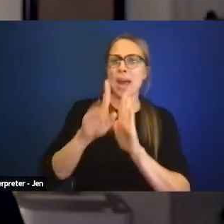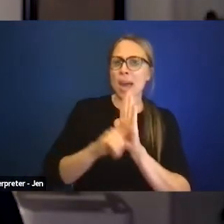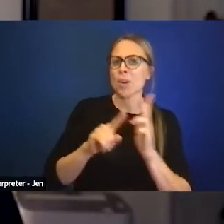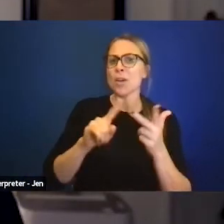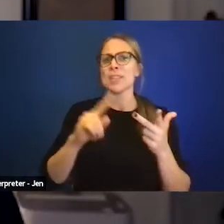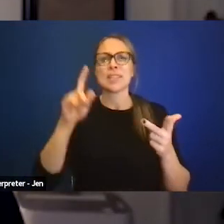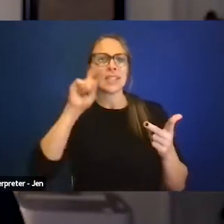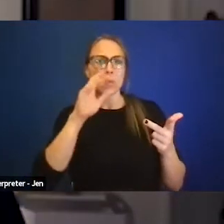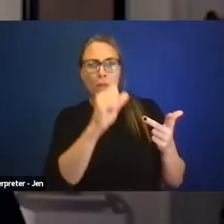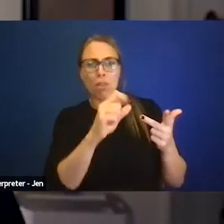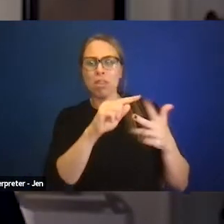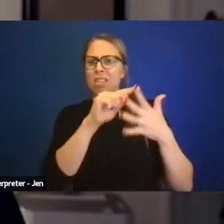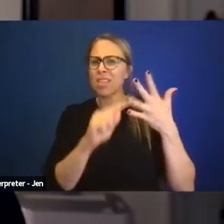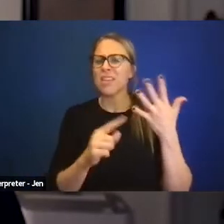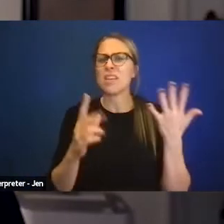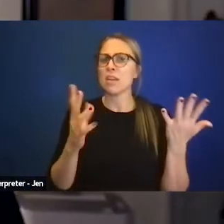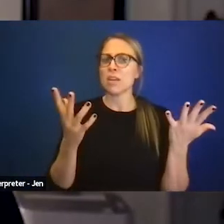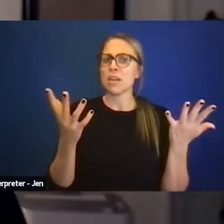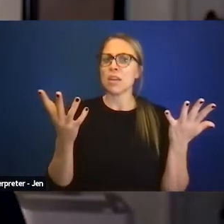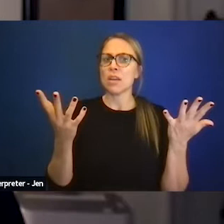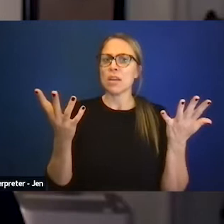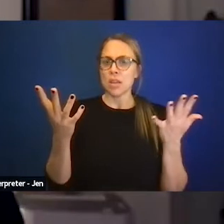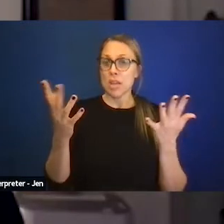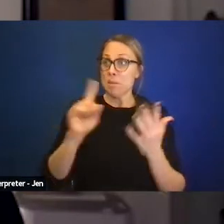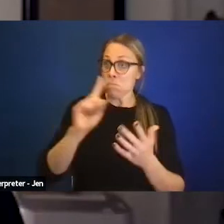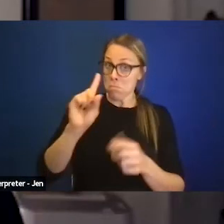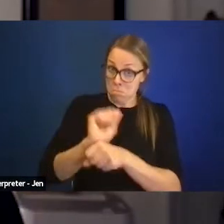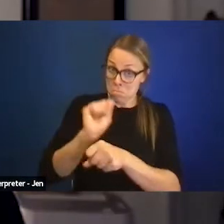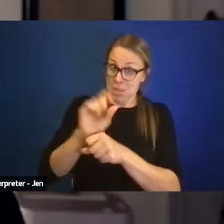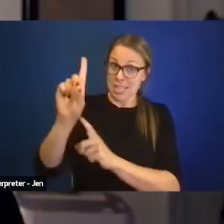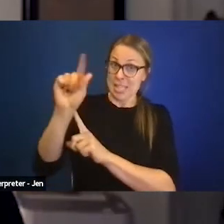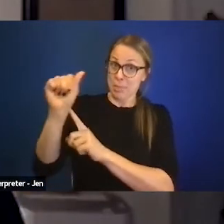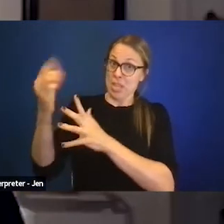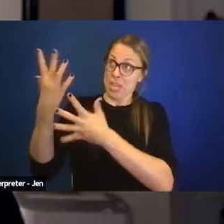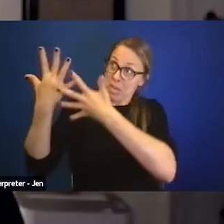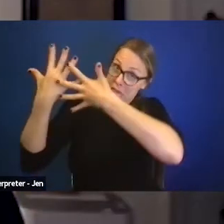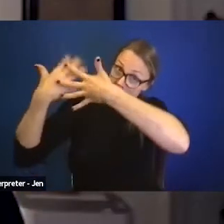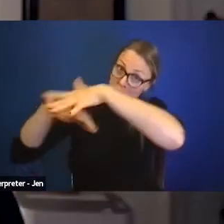and is disability really being integrated within the organization, in this case AIR,